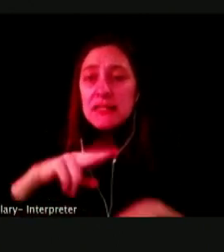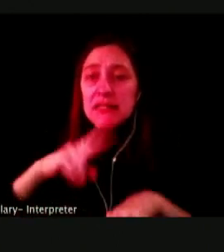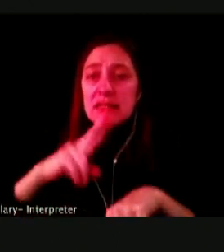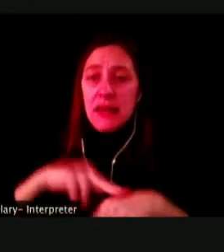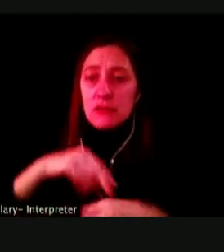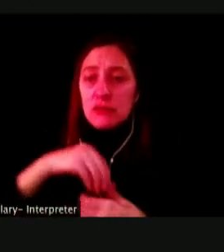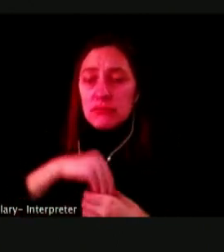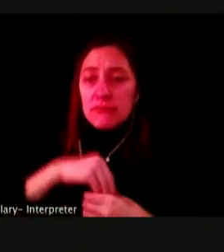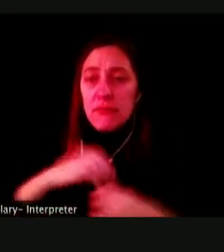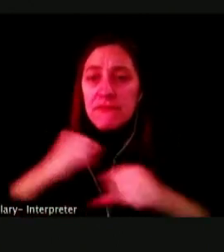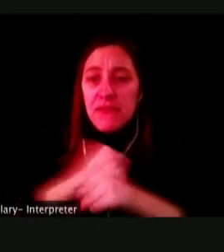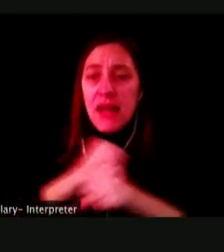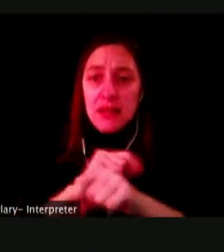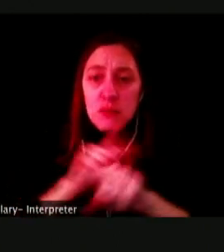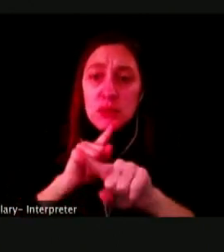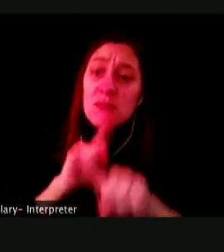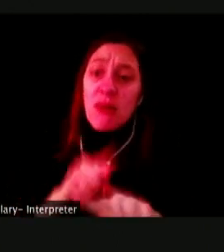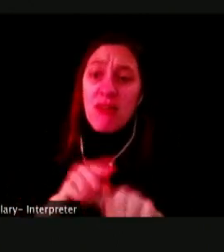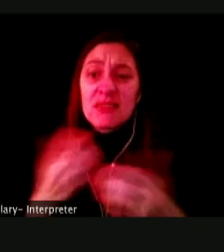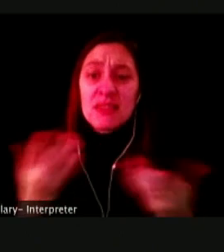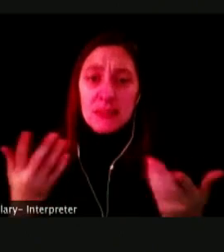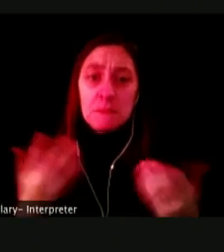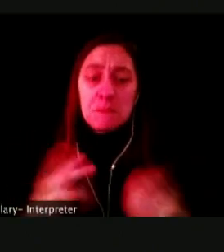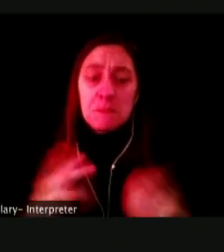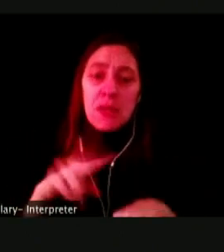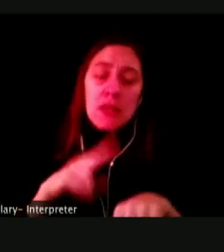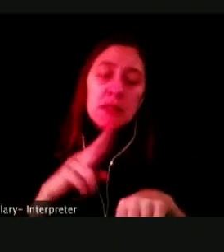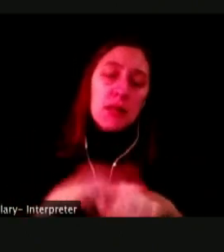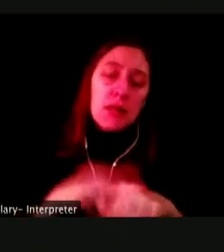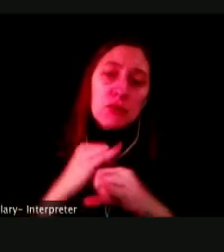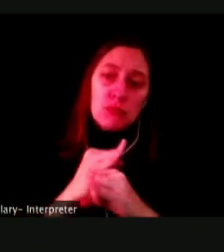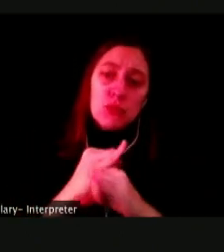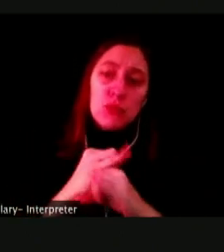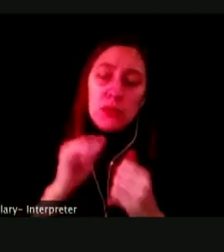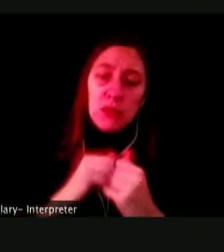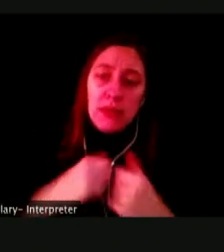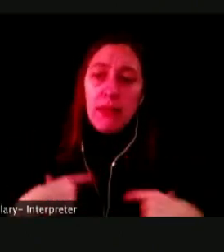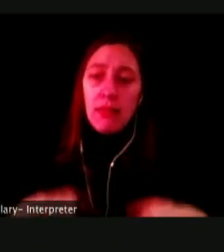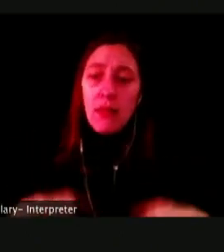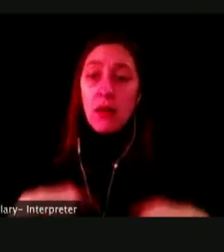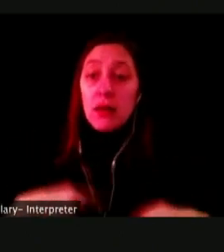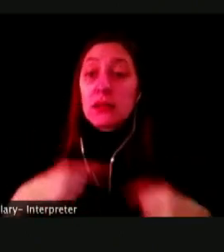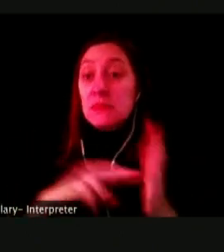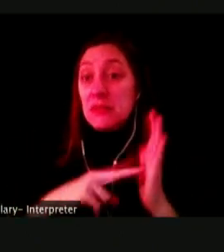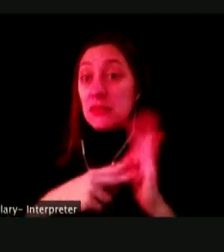THIS DEFECT IN IMMUNITY COULD BE A REAL PROBLEM NOW IN THE MIDDLE OF THE PANDEMIC AND CAN